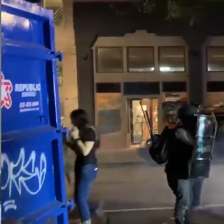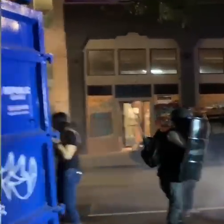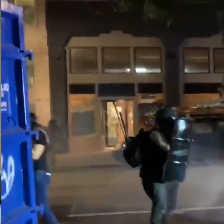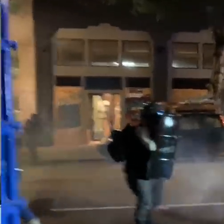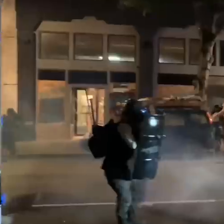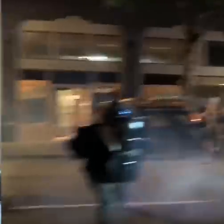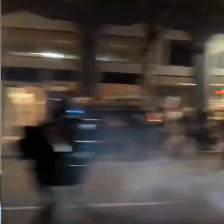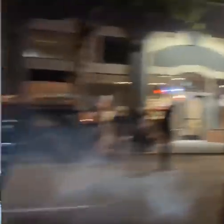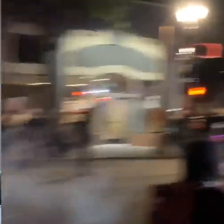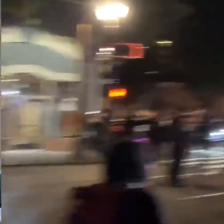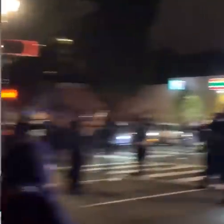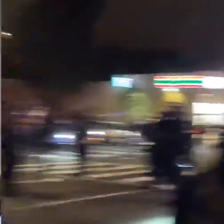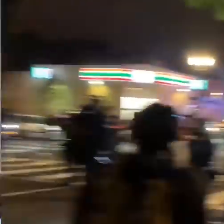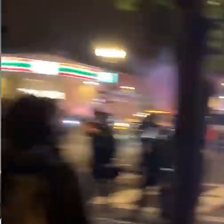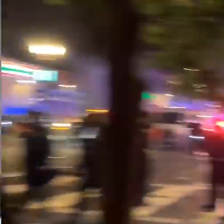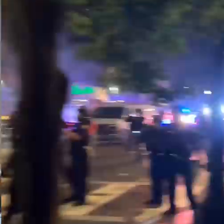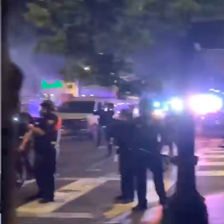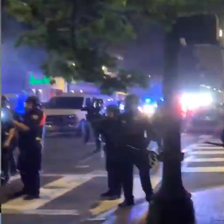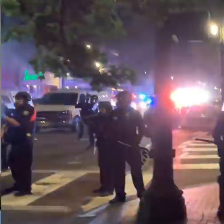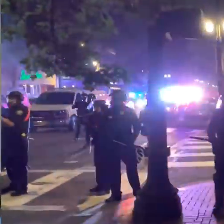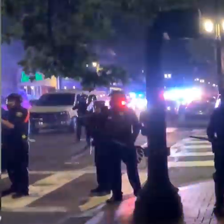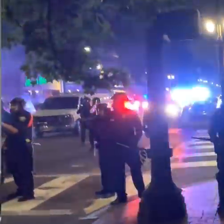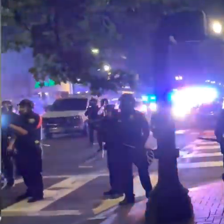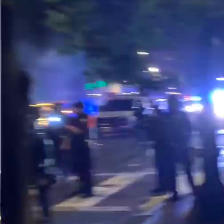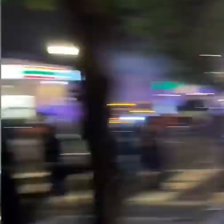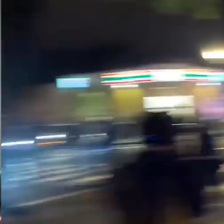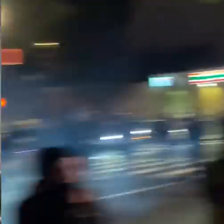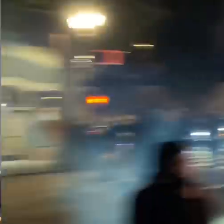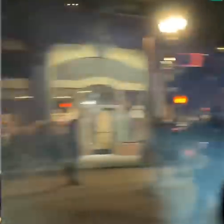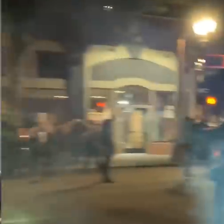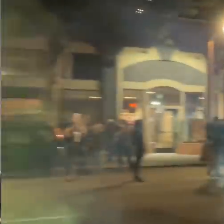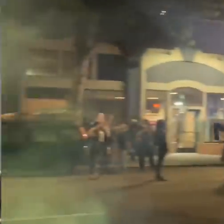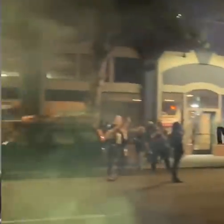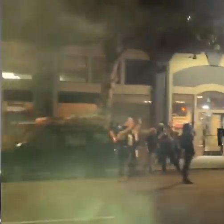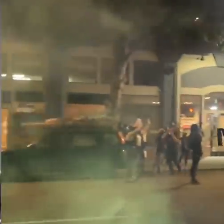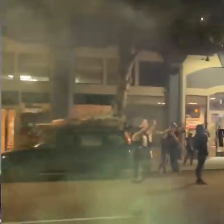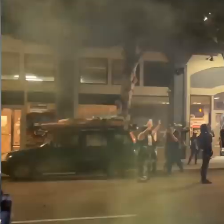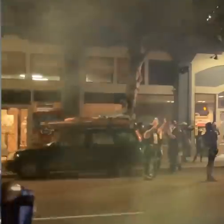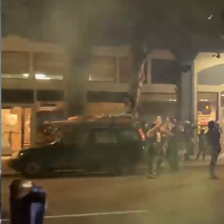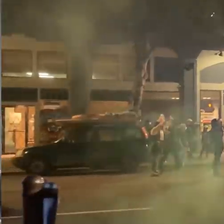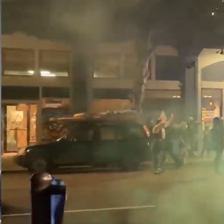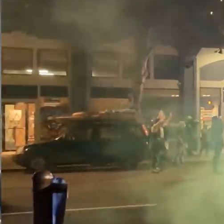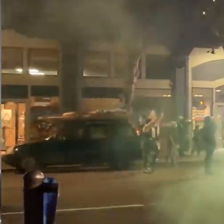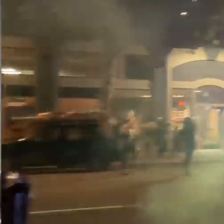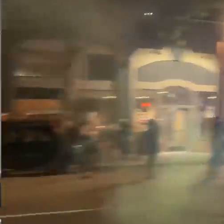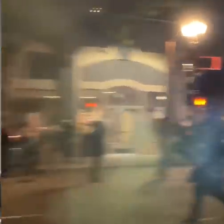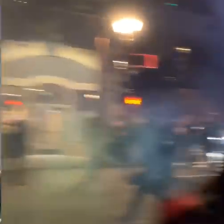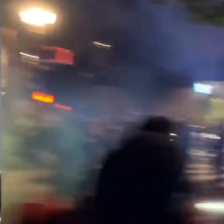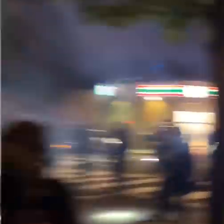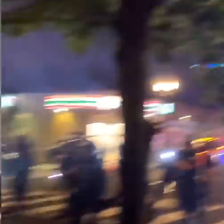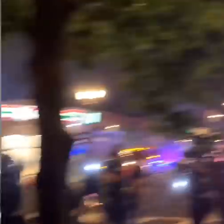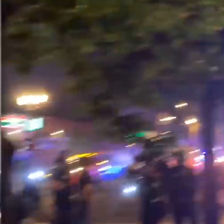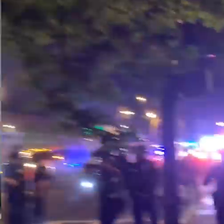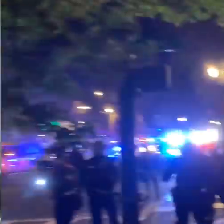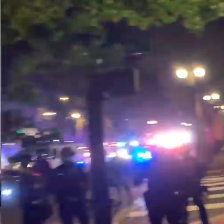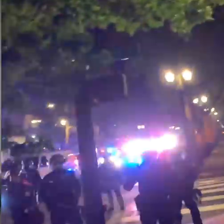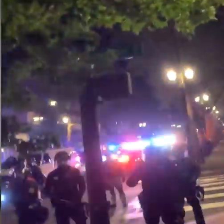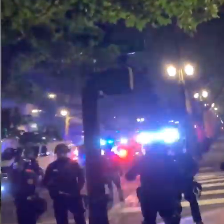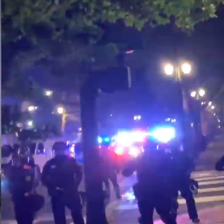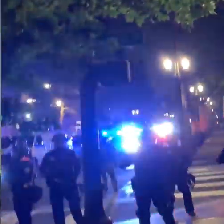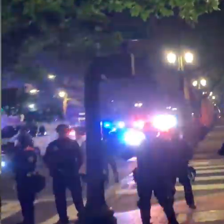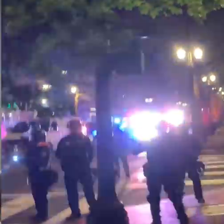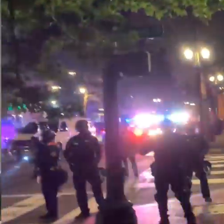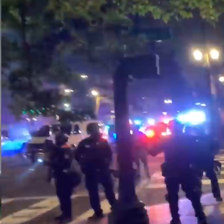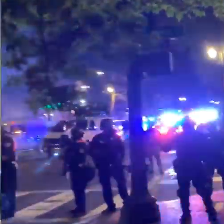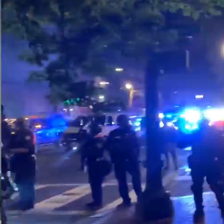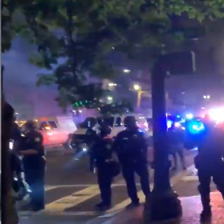They've thrown down some smoke. Officer comes out to try to address that.